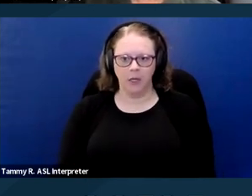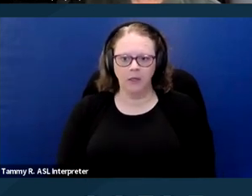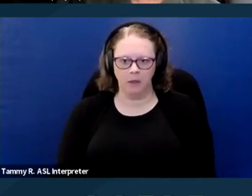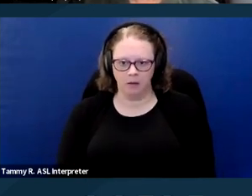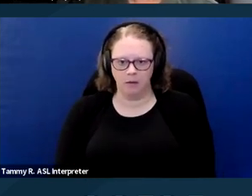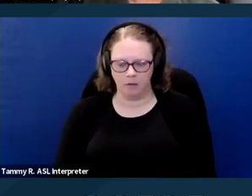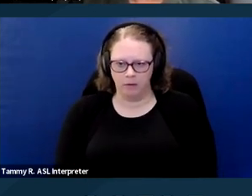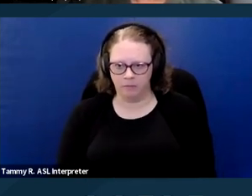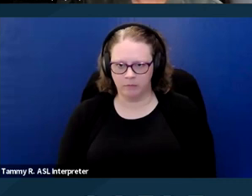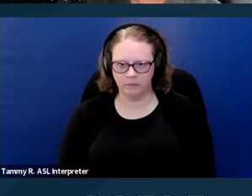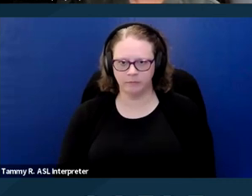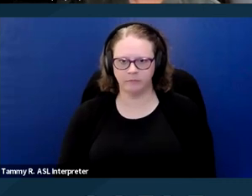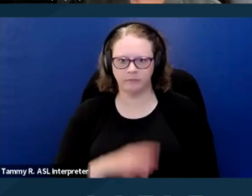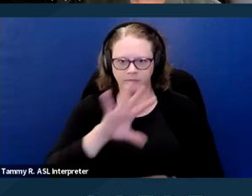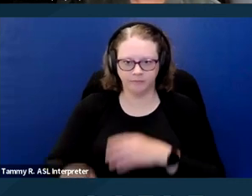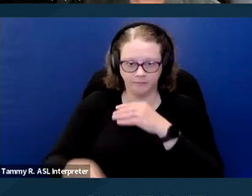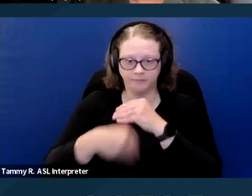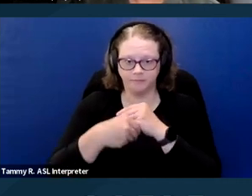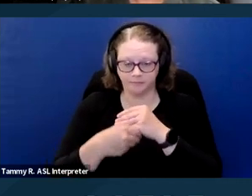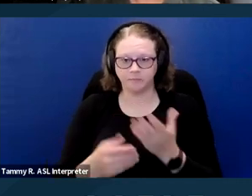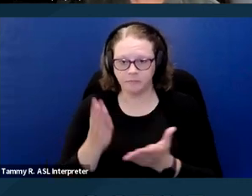Additionally, some pet screening companies require